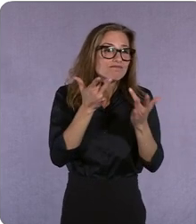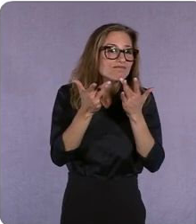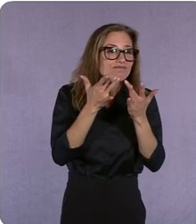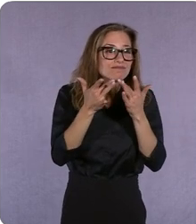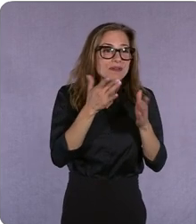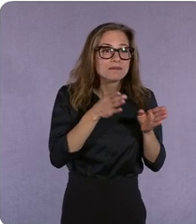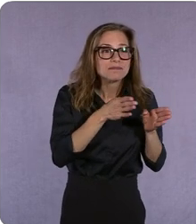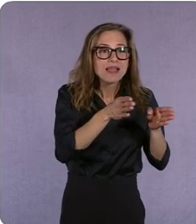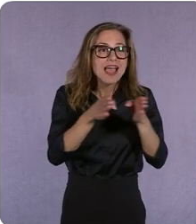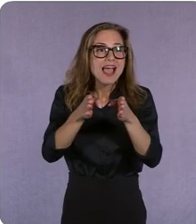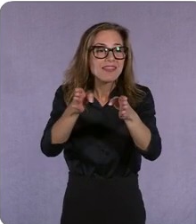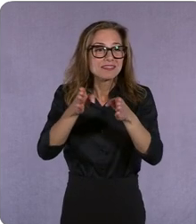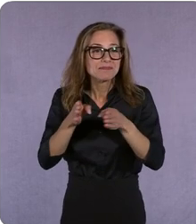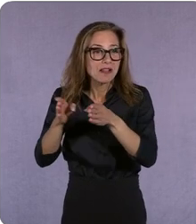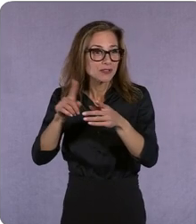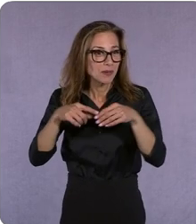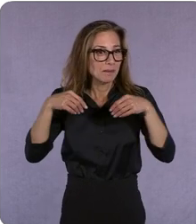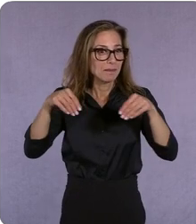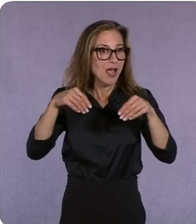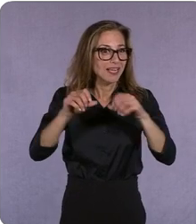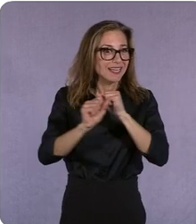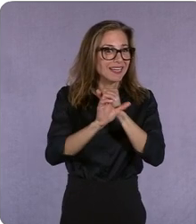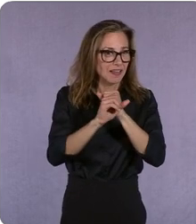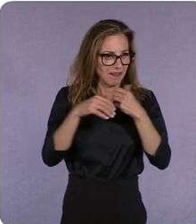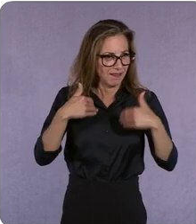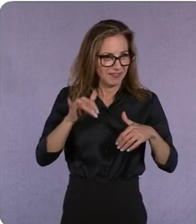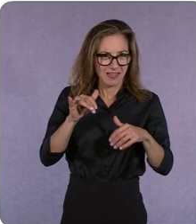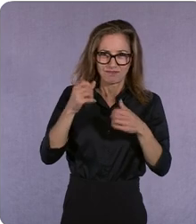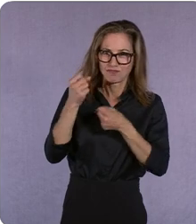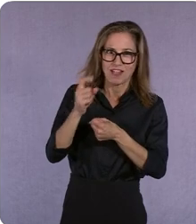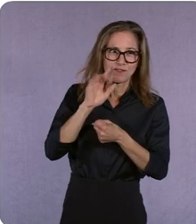i think an incredible strength of the company >>Sarah: yeah, i mean i think i always talk about we're really